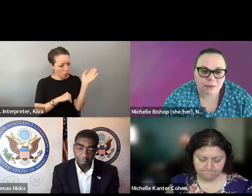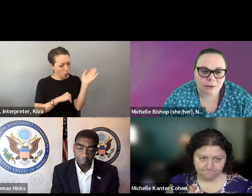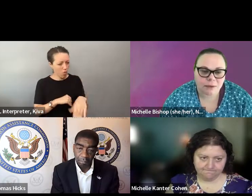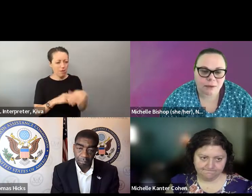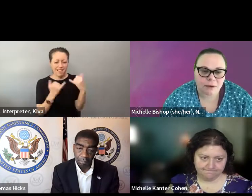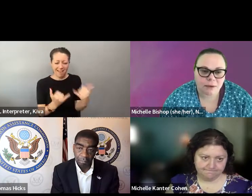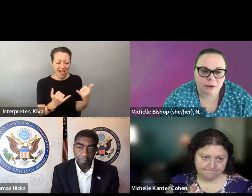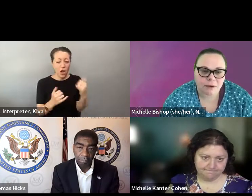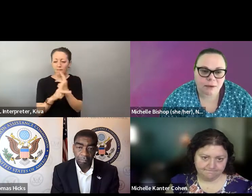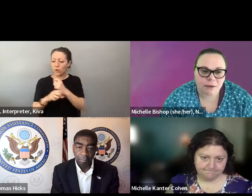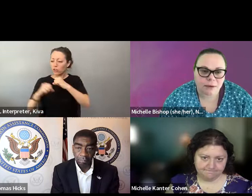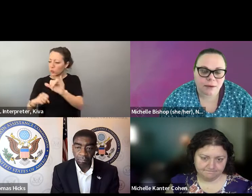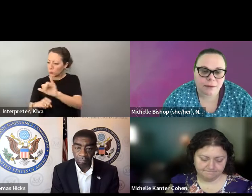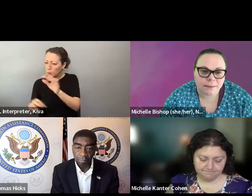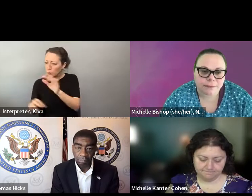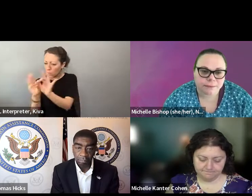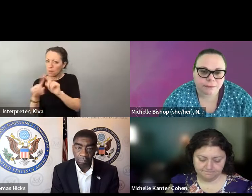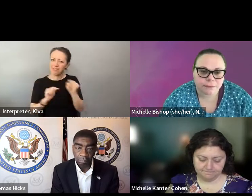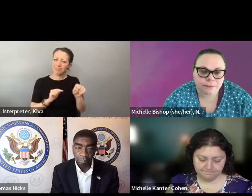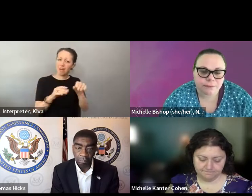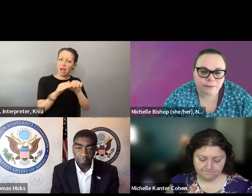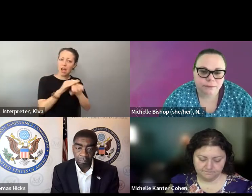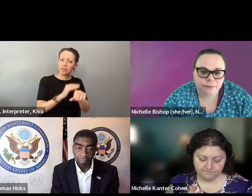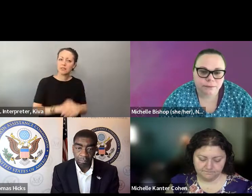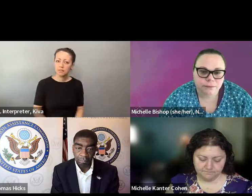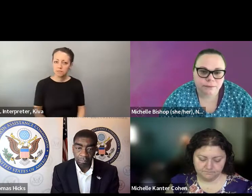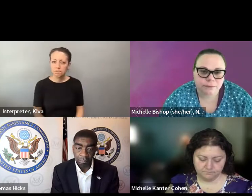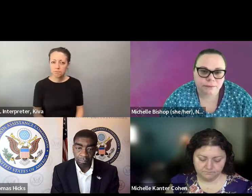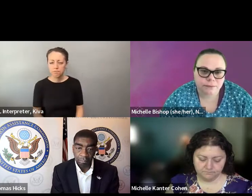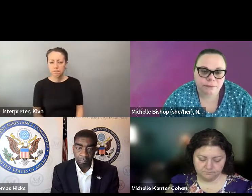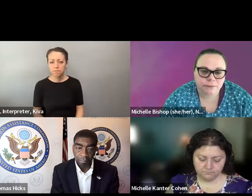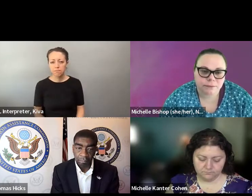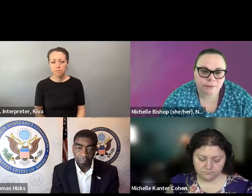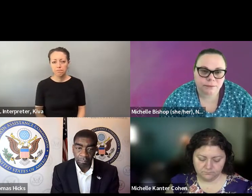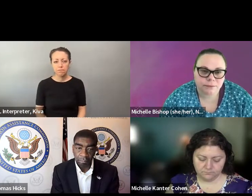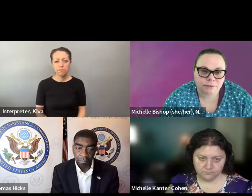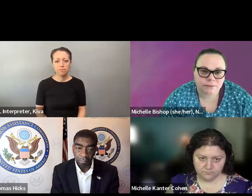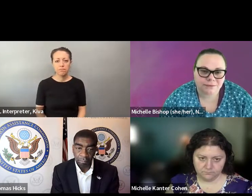secure for other people. It has to be made fully accessible for people with disabilities right now. can you? Please give us any suggestions you might have for improvements to Federal law or State law that that would help increase.